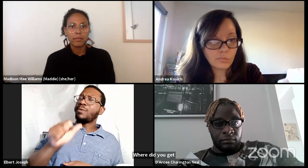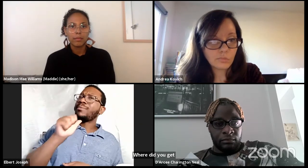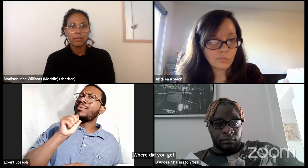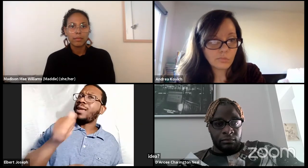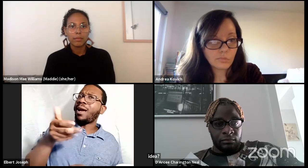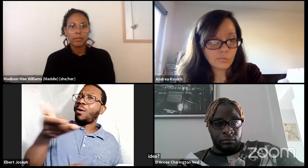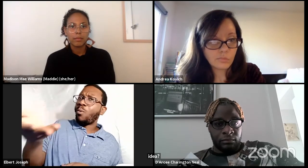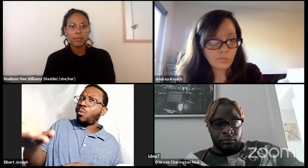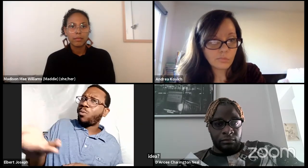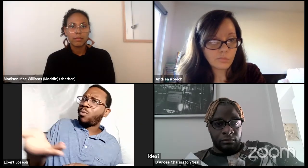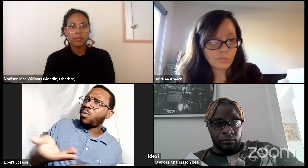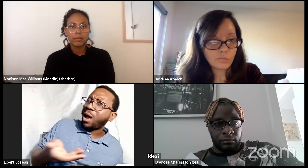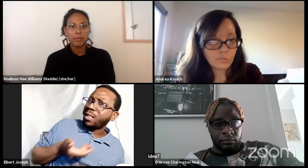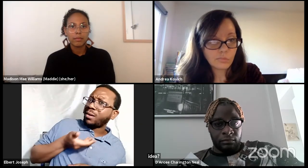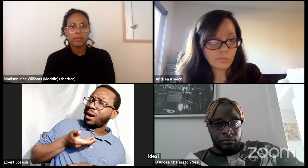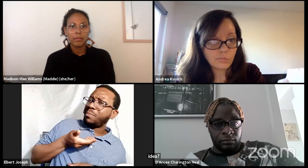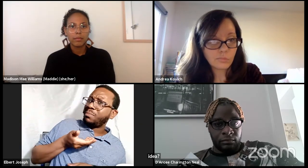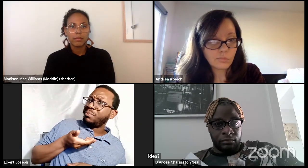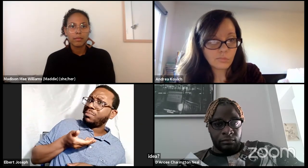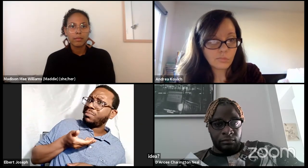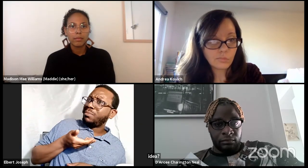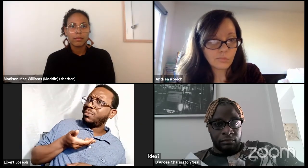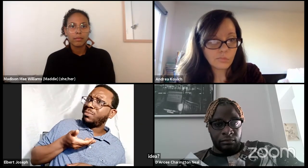The word you are not allowed,